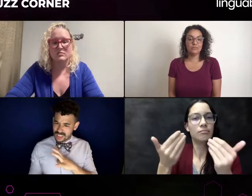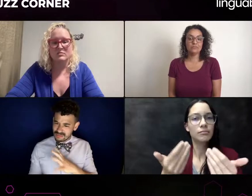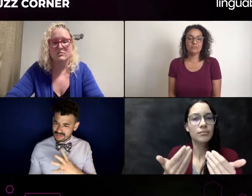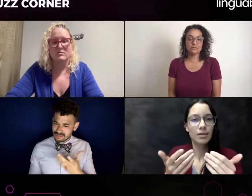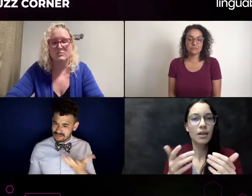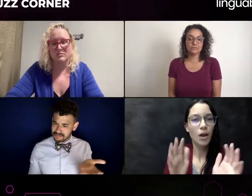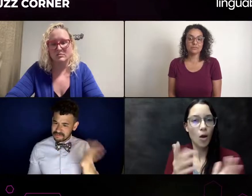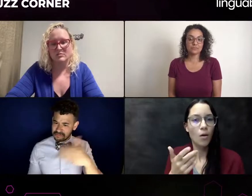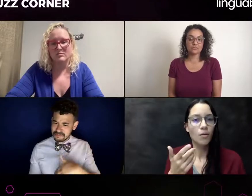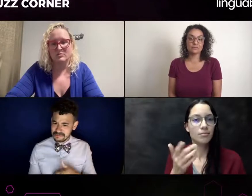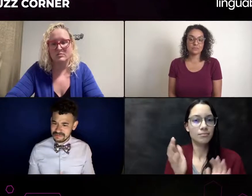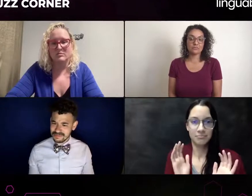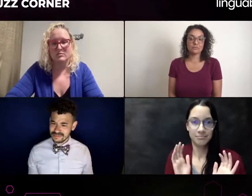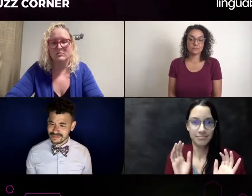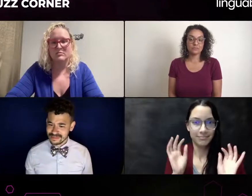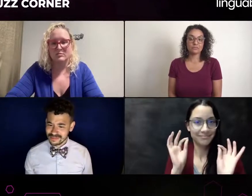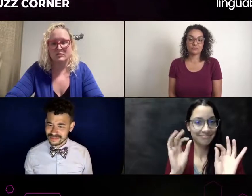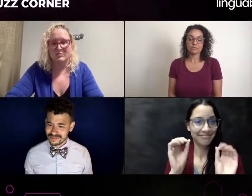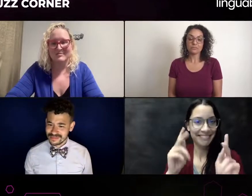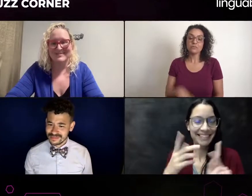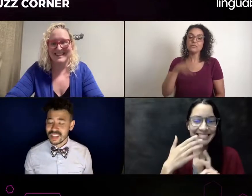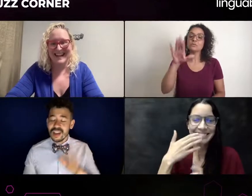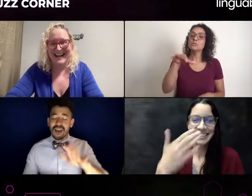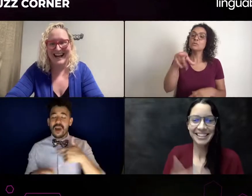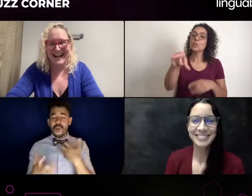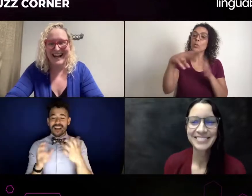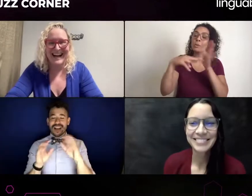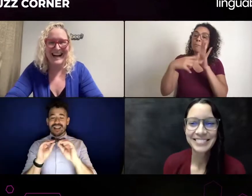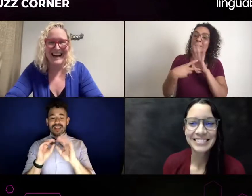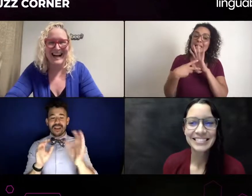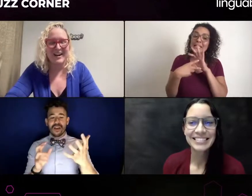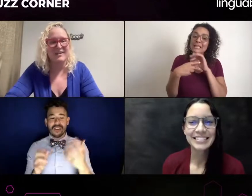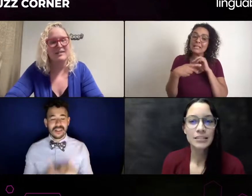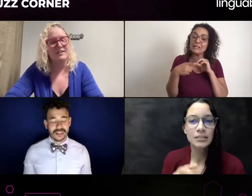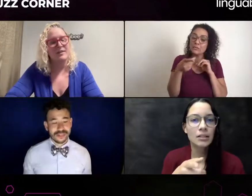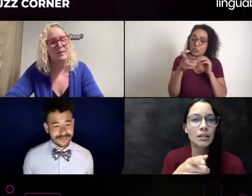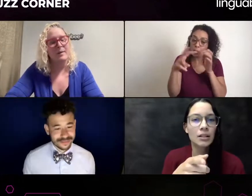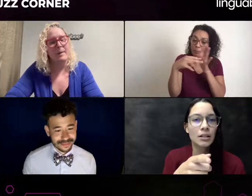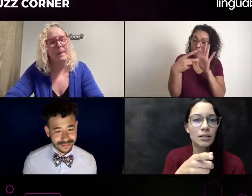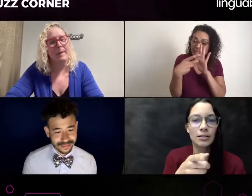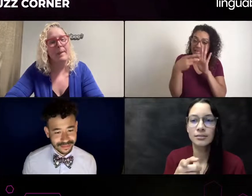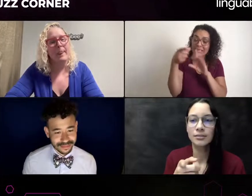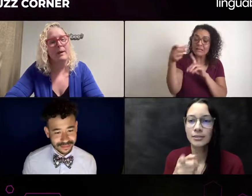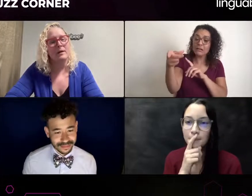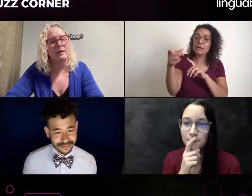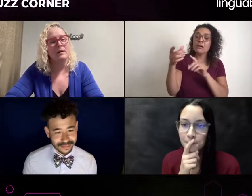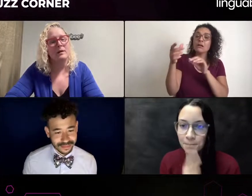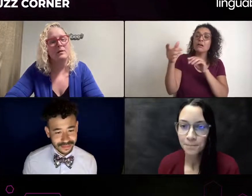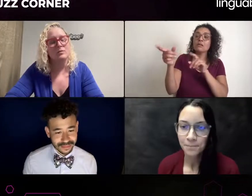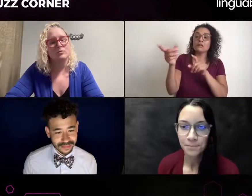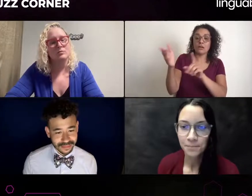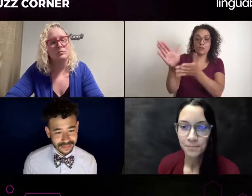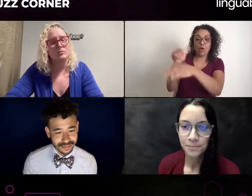I'm trying to think how to summarize, how to say it. The interpreter, you know what I'm looking for? I'm looking for two things specifically